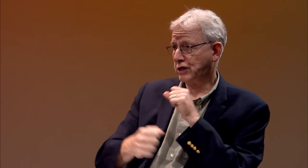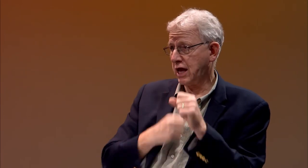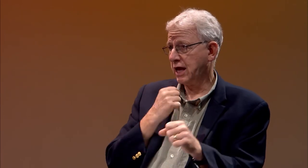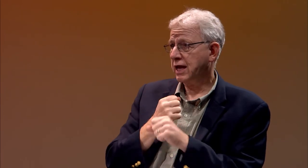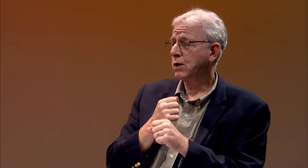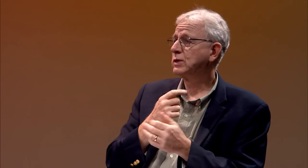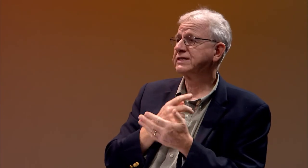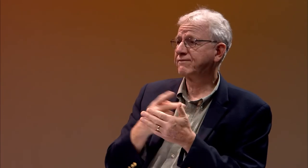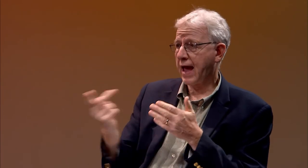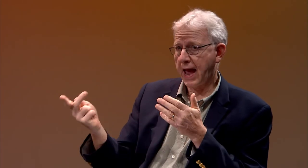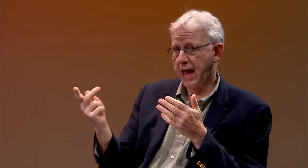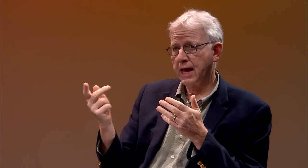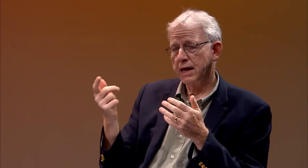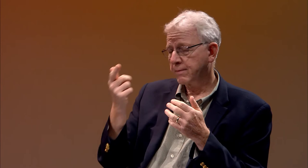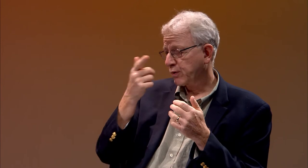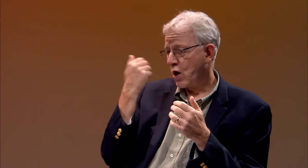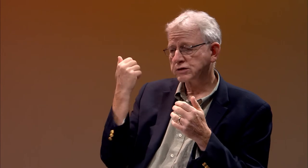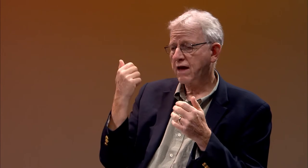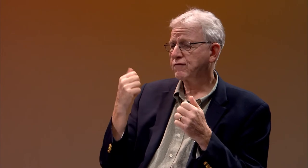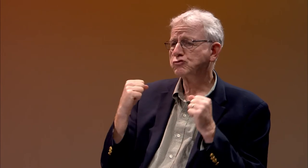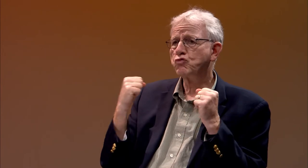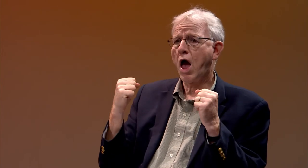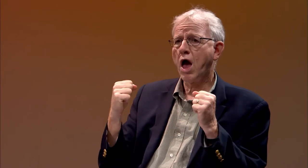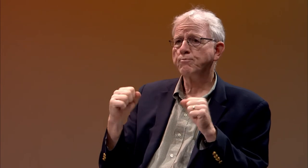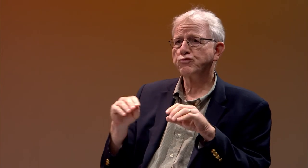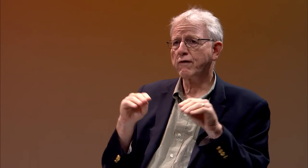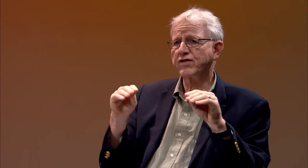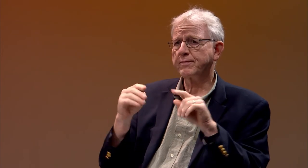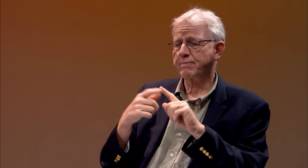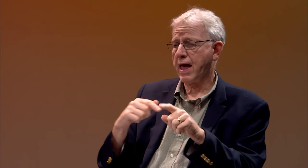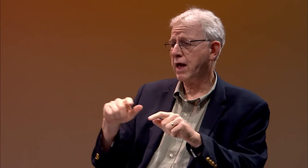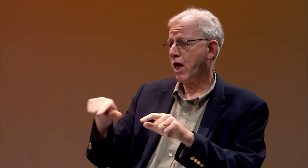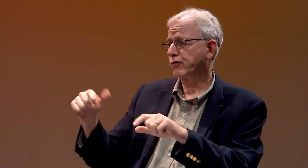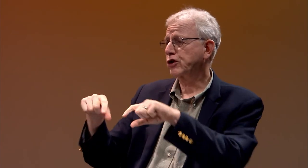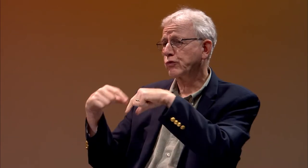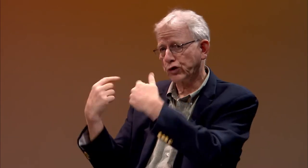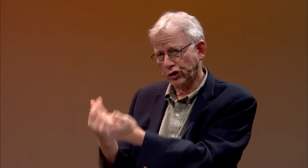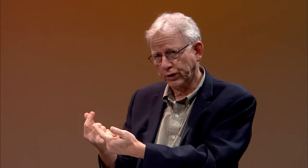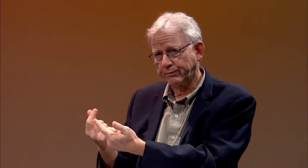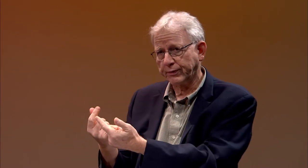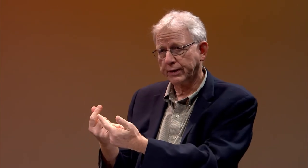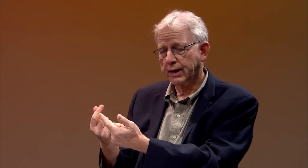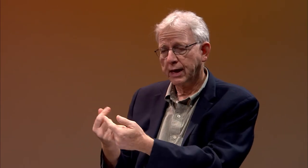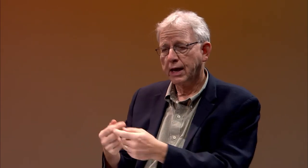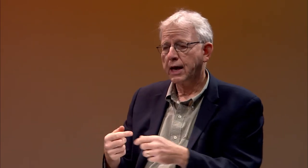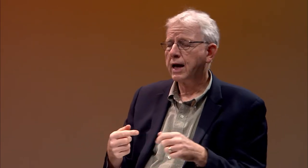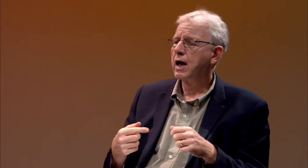but it failed because there was a strong movement from another group.